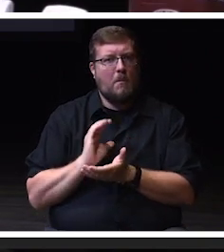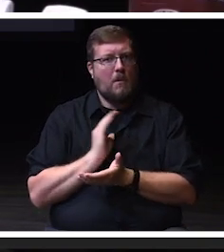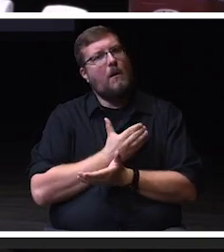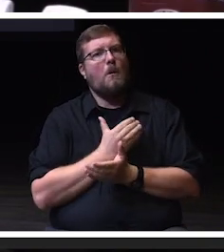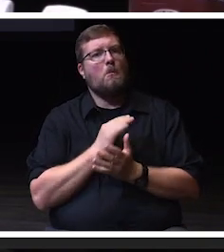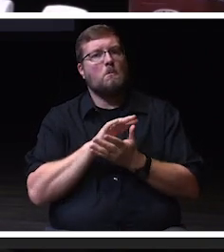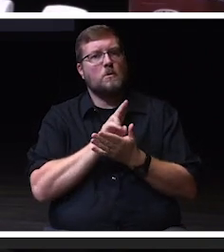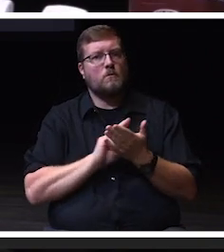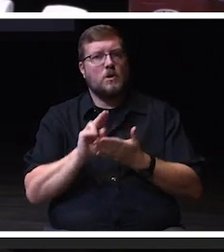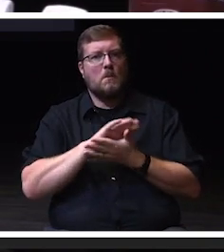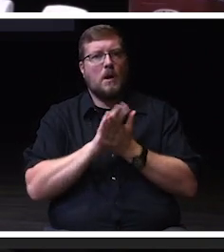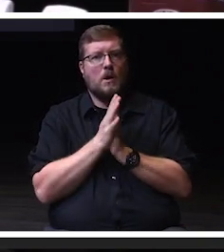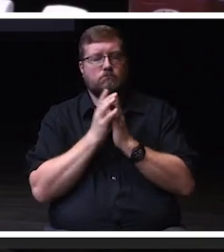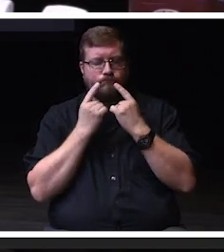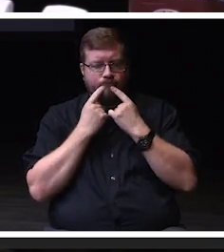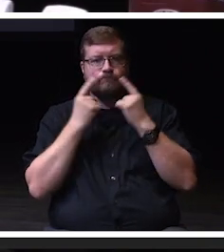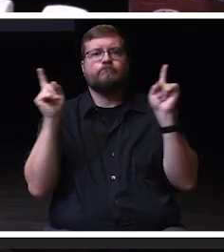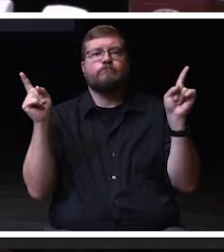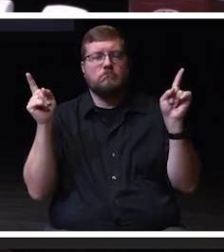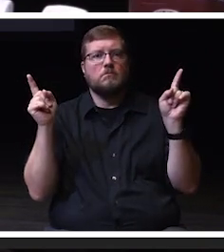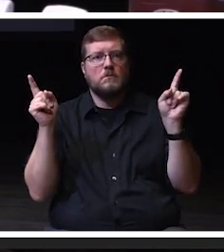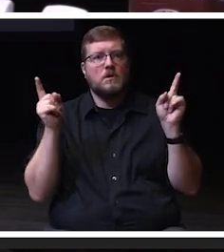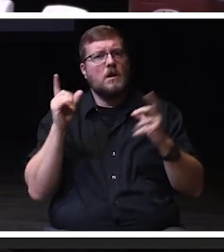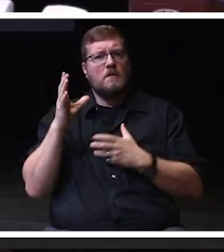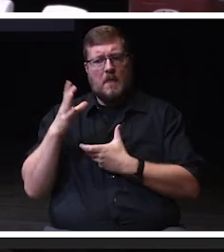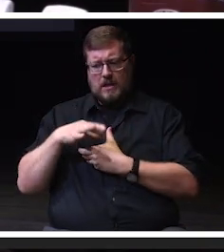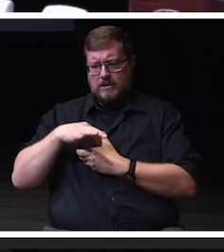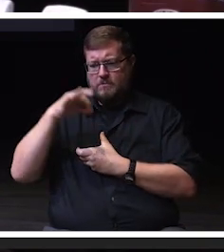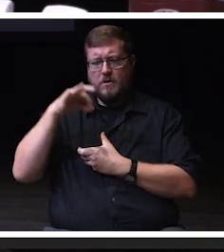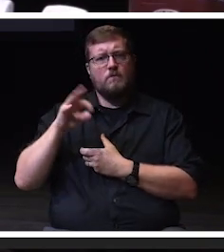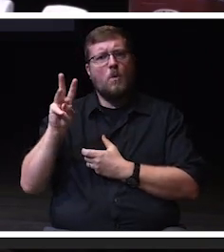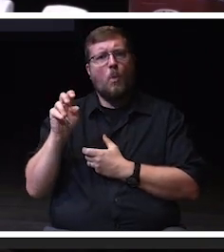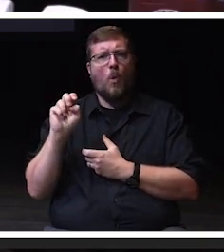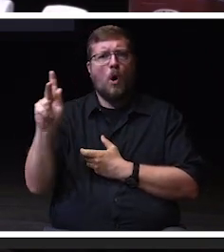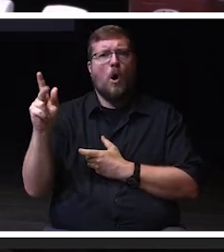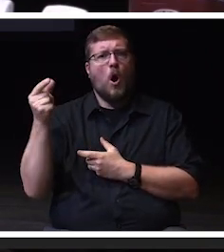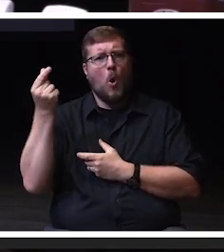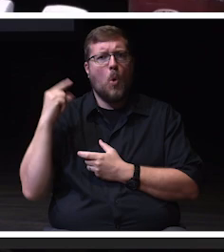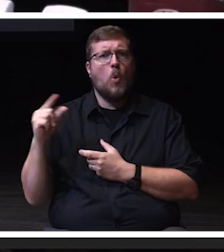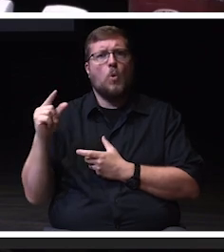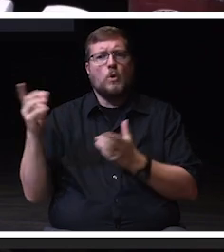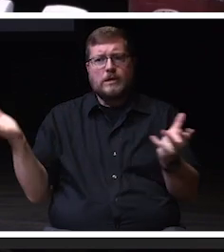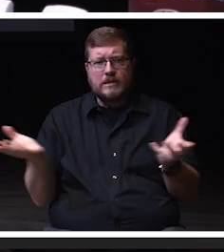The spirit of Warhawk Bold is alive in each one of you.